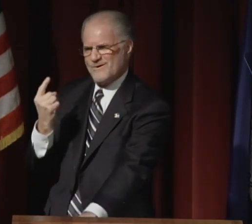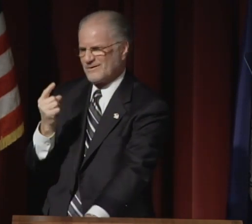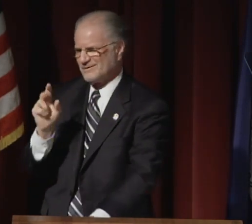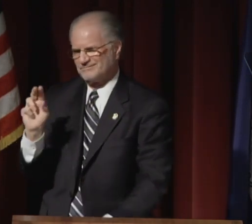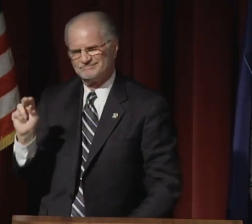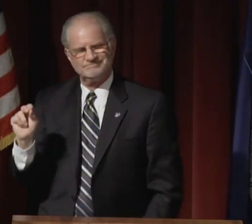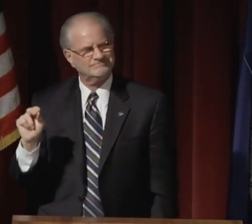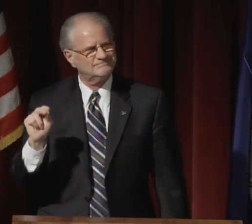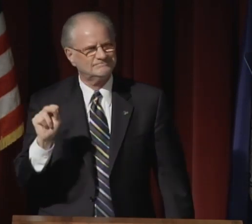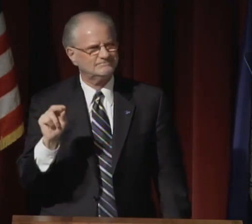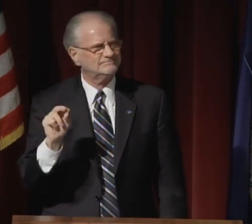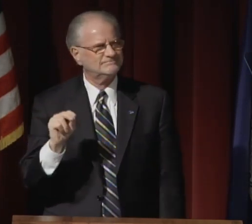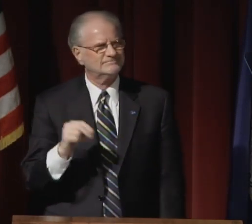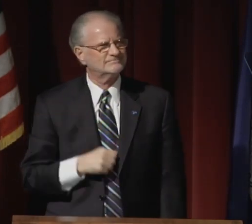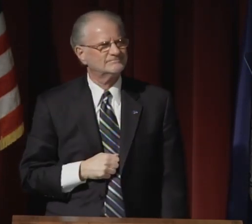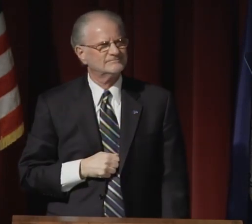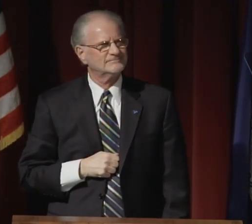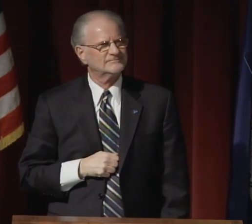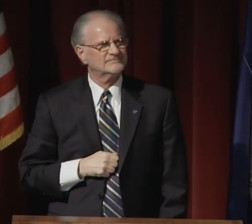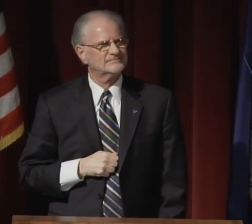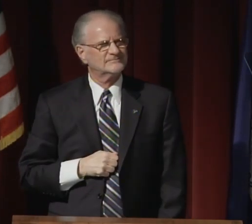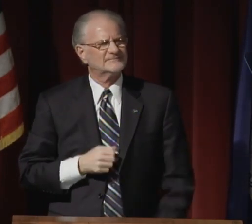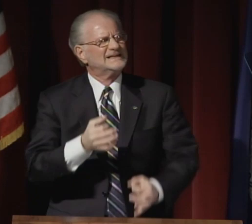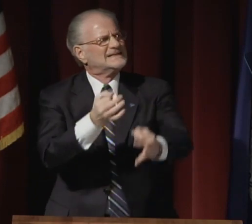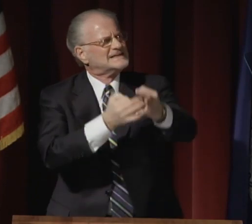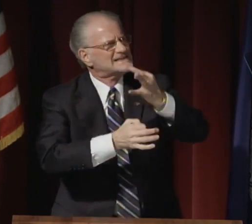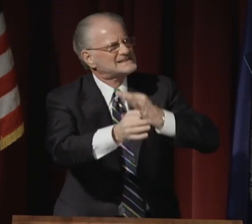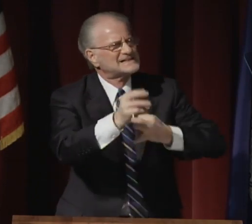Our projects are not 1,000 years long.